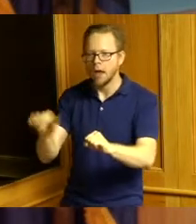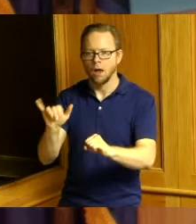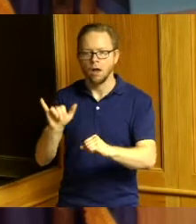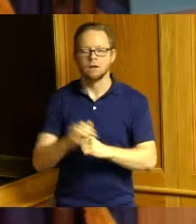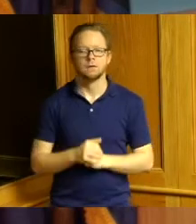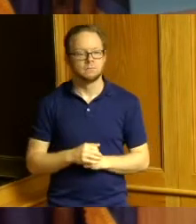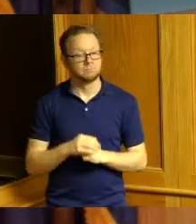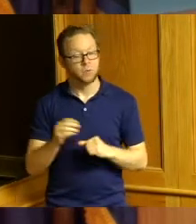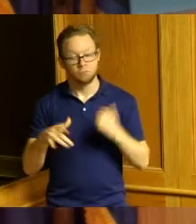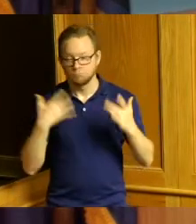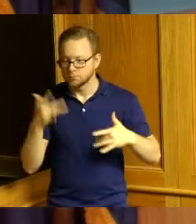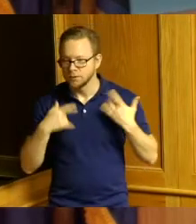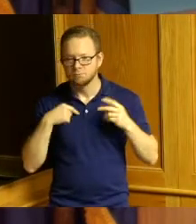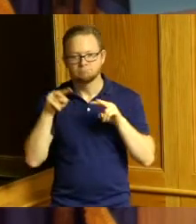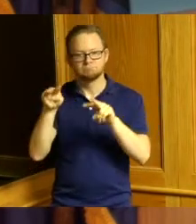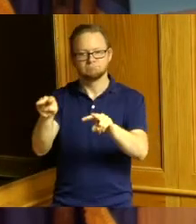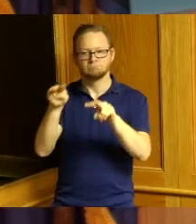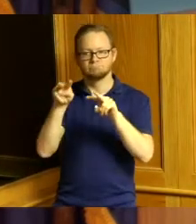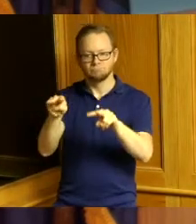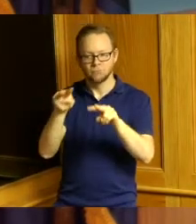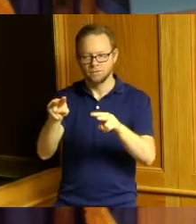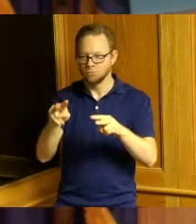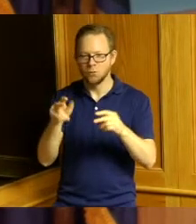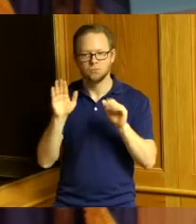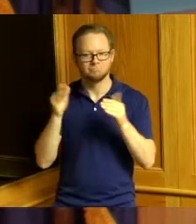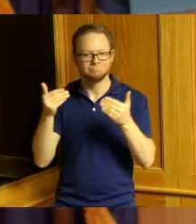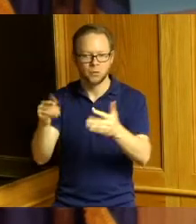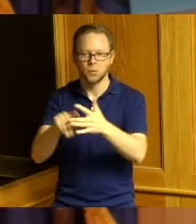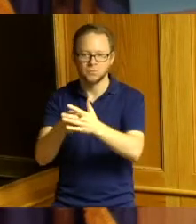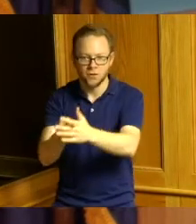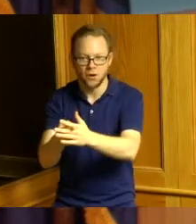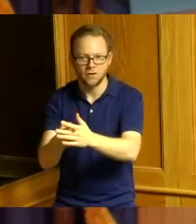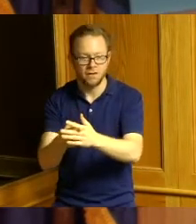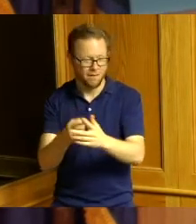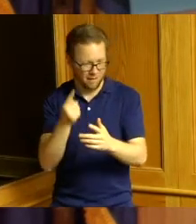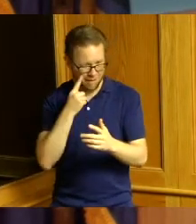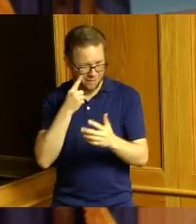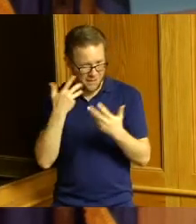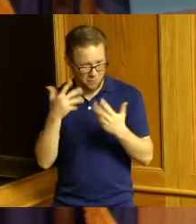forward to getting started and I think we already put something on your plate we're saying 60 days I